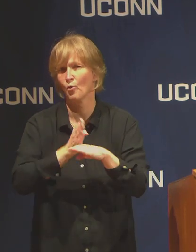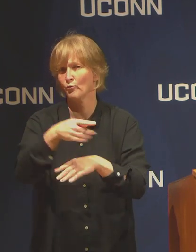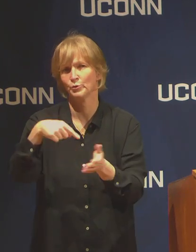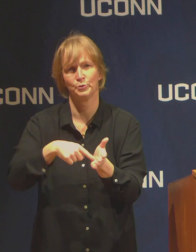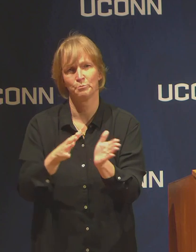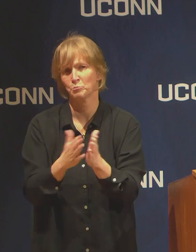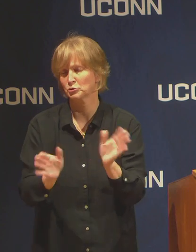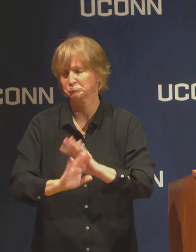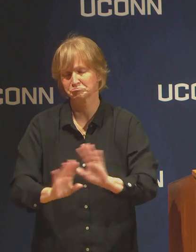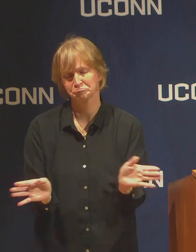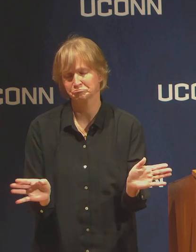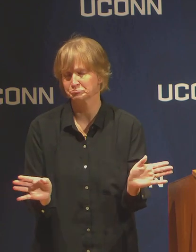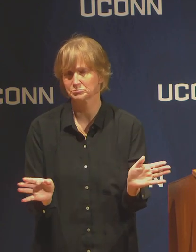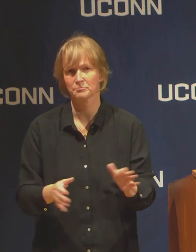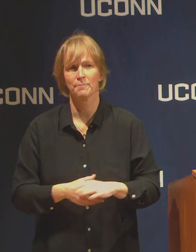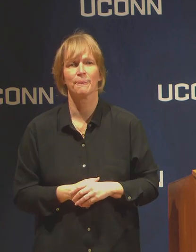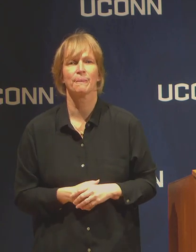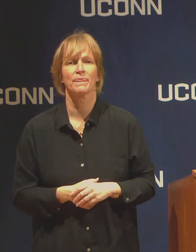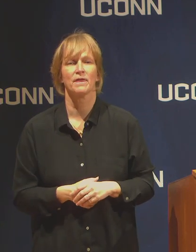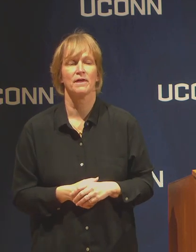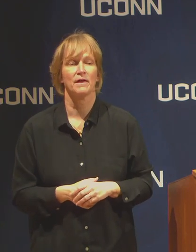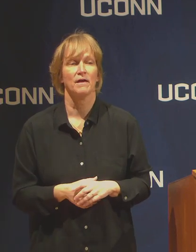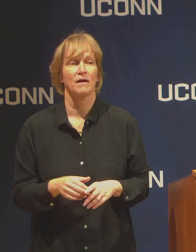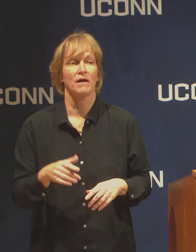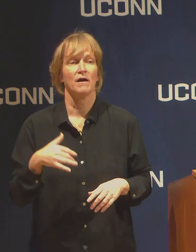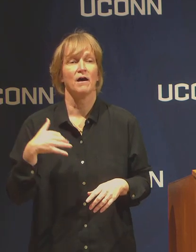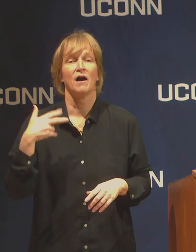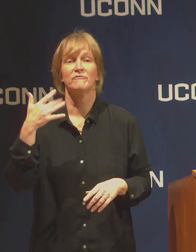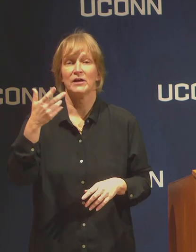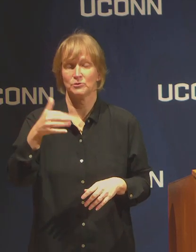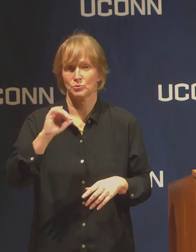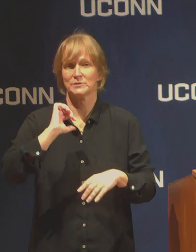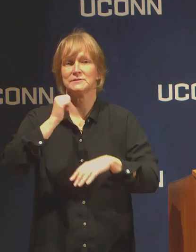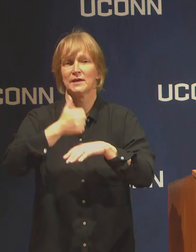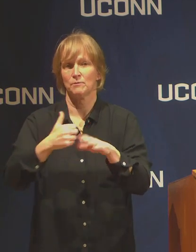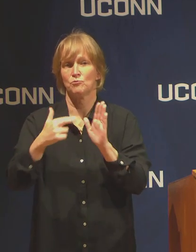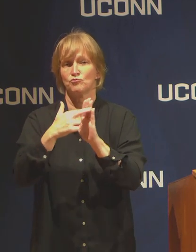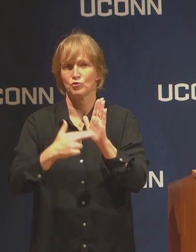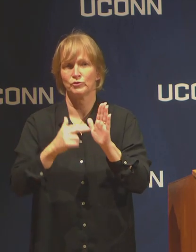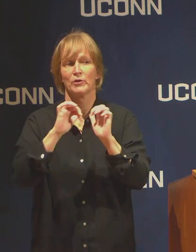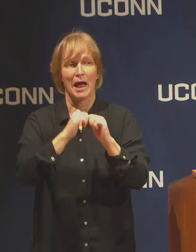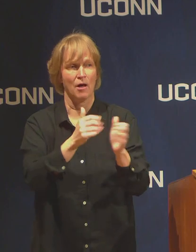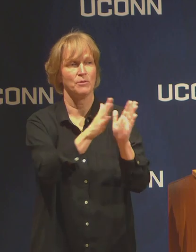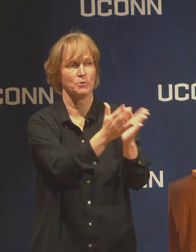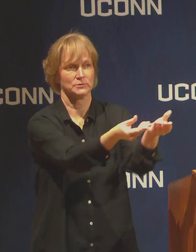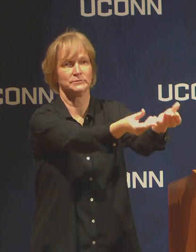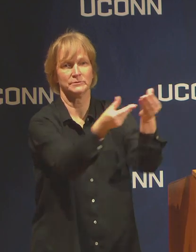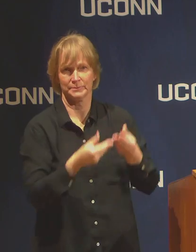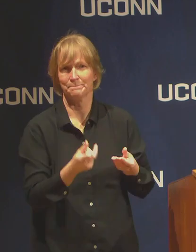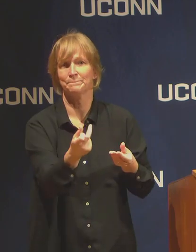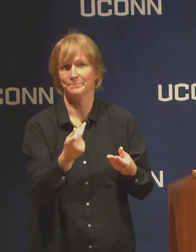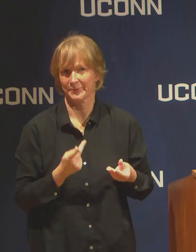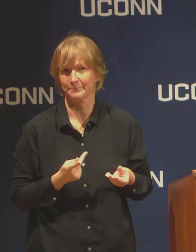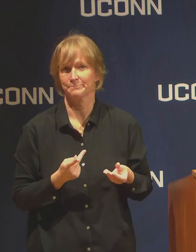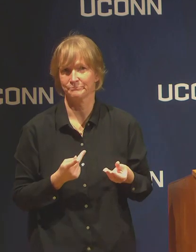and there will be a protocol for the returning of books. And once that has been established,